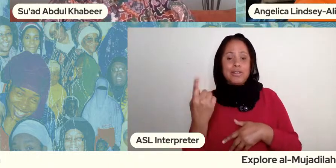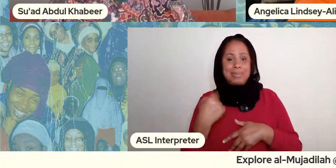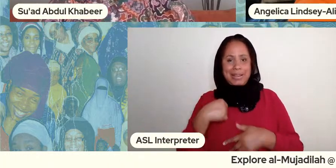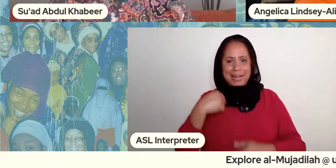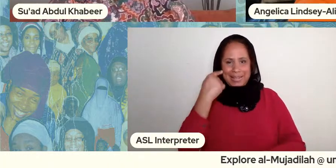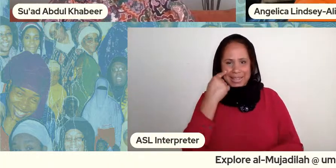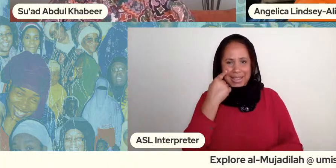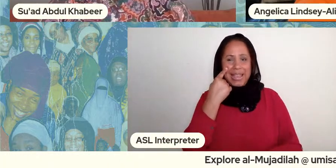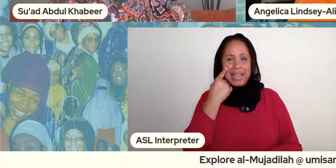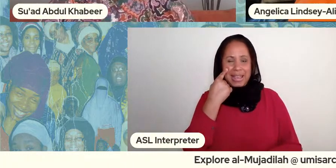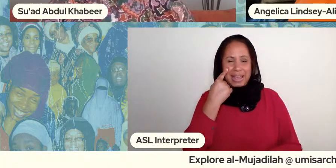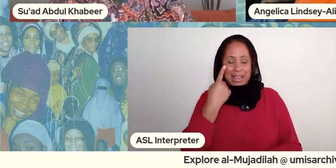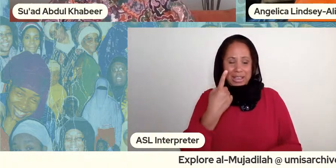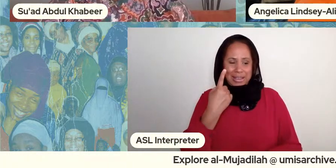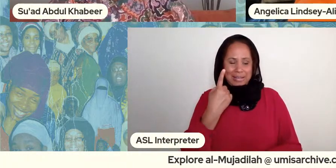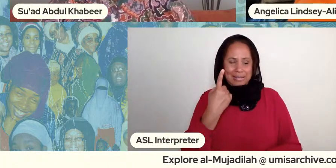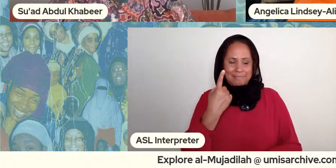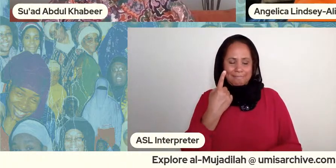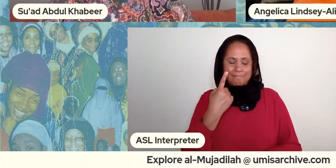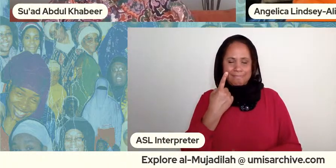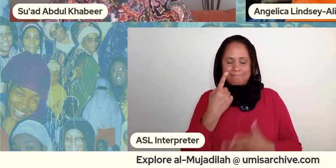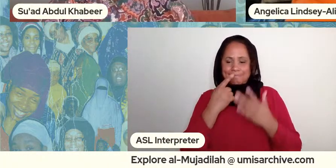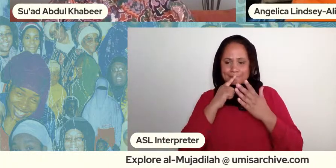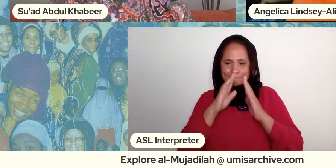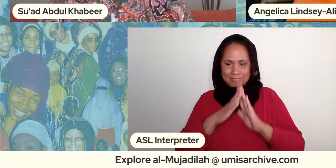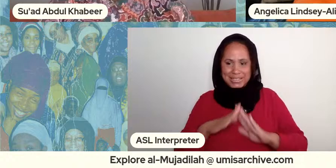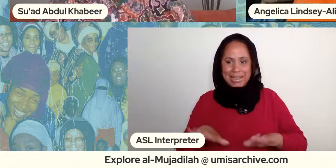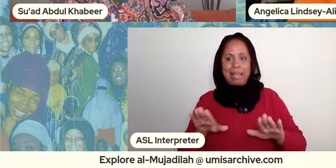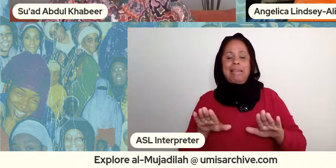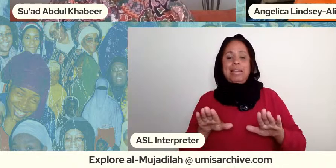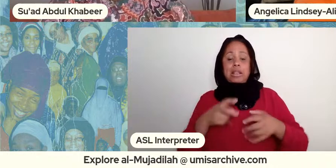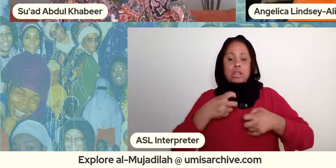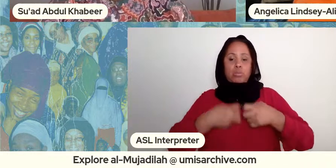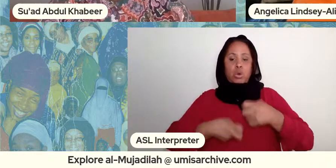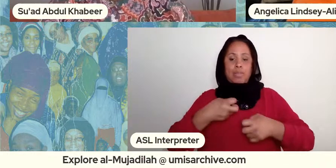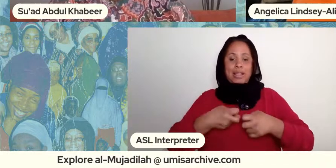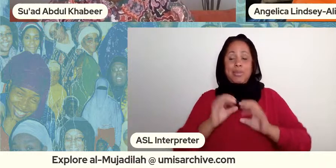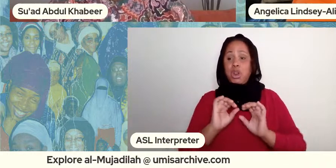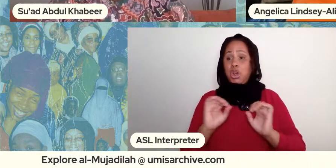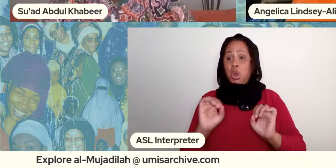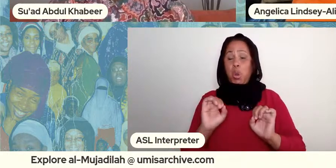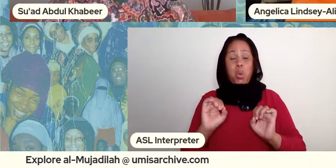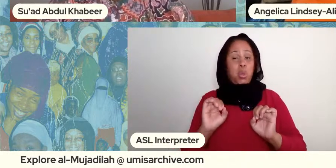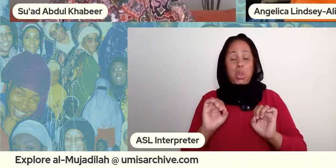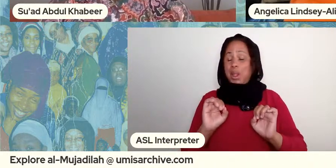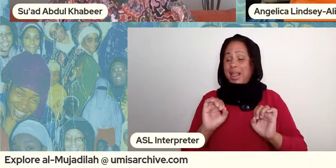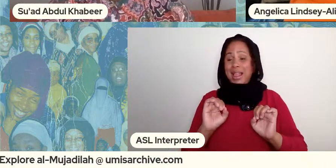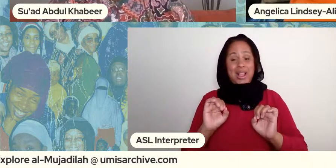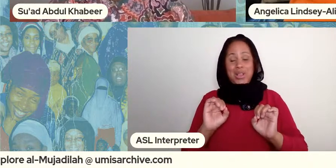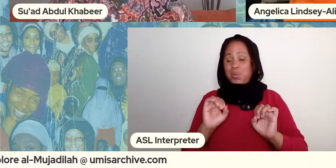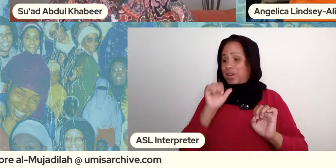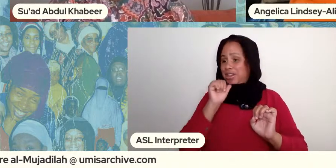we it's the silent elephant in the room right we don't we don't acknowledge its existence